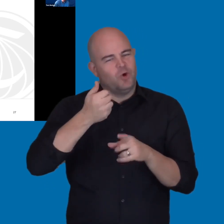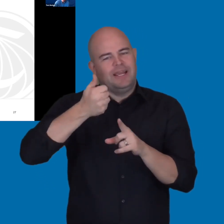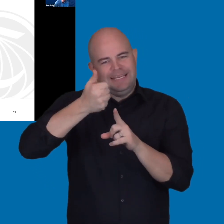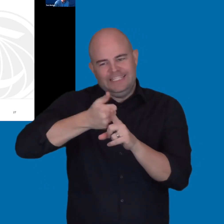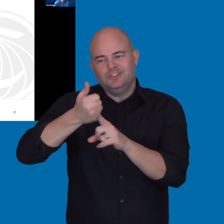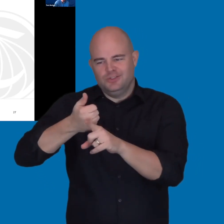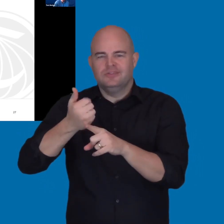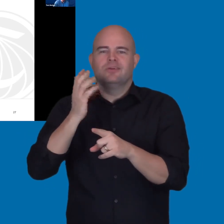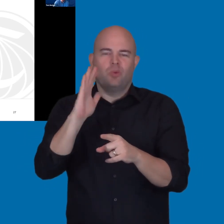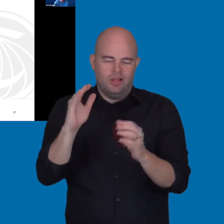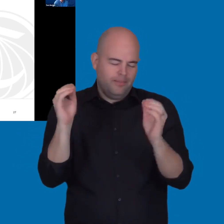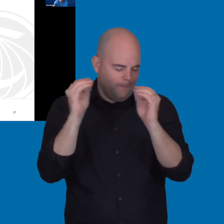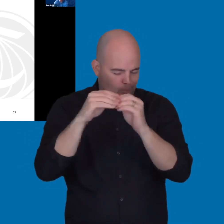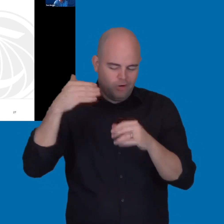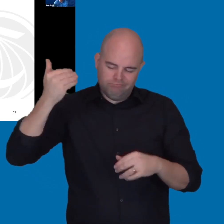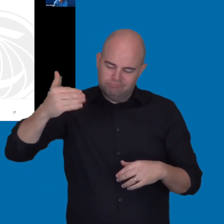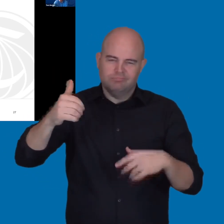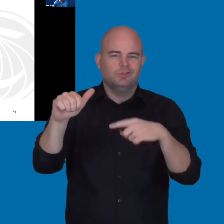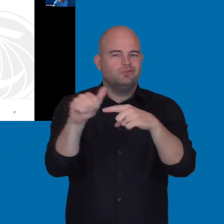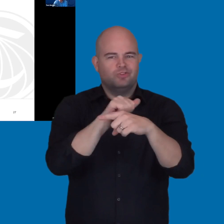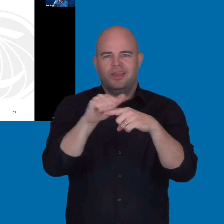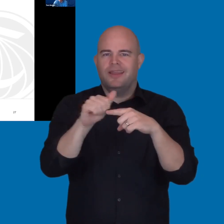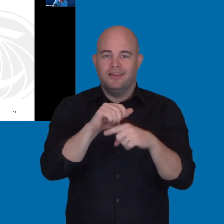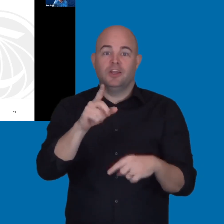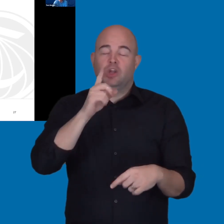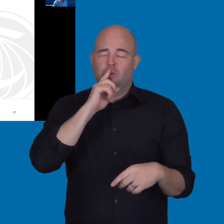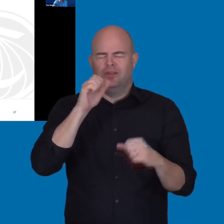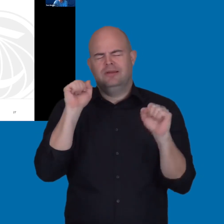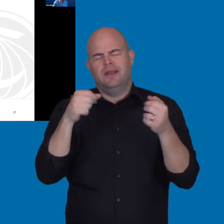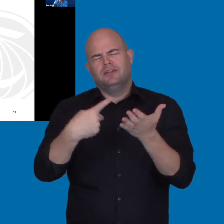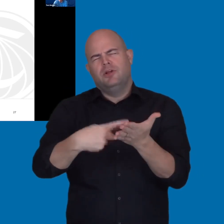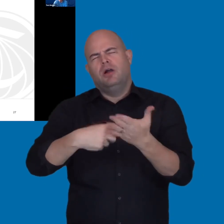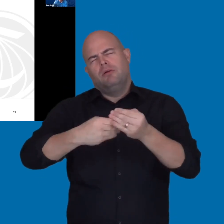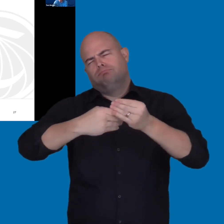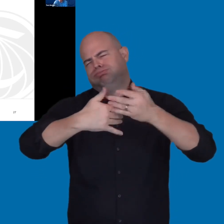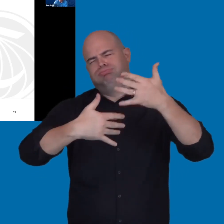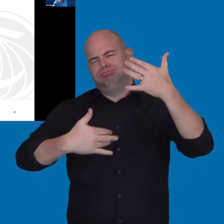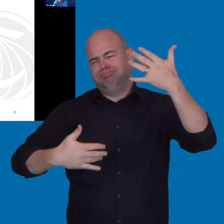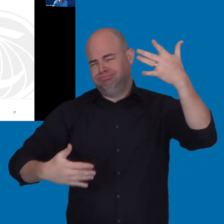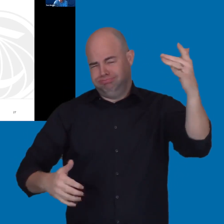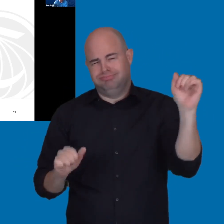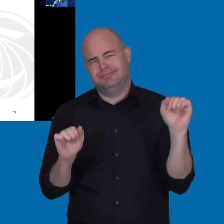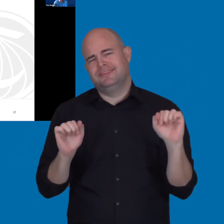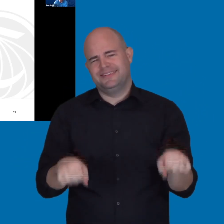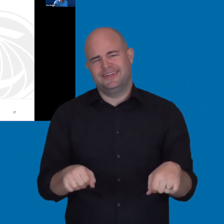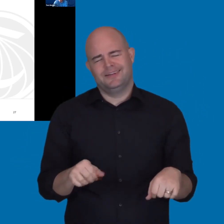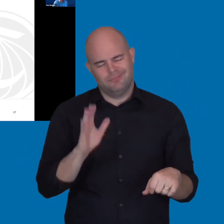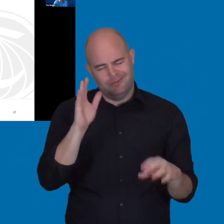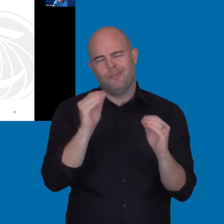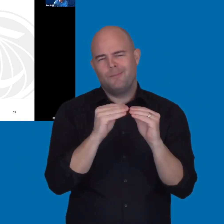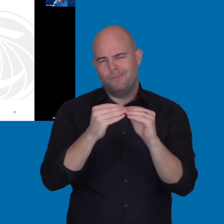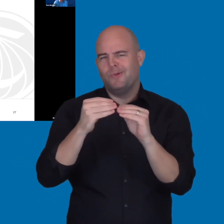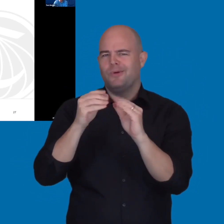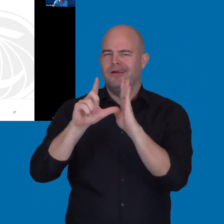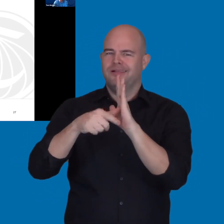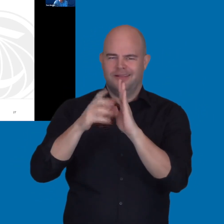and training EEAAPs. It's such a big area, and it's so critical. And it would definitely -- there's a lot we could talk about.